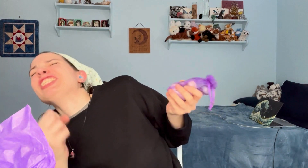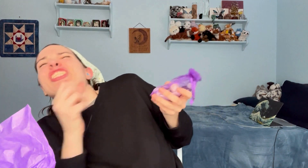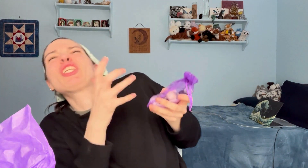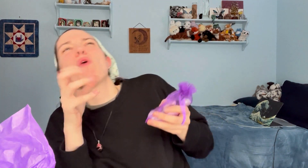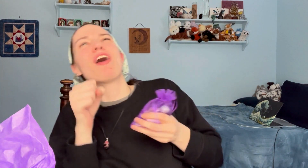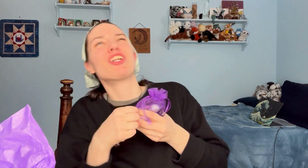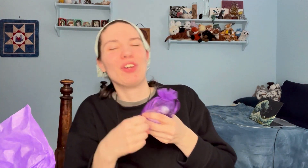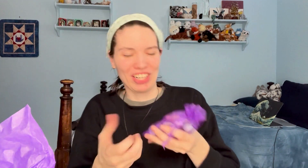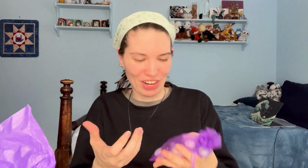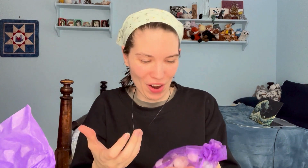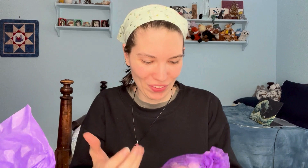So much crystals!